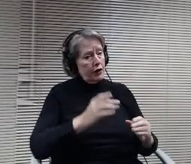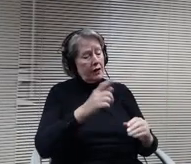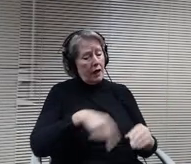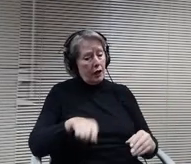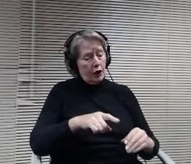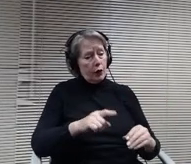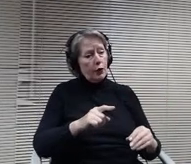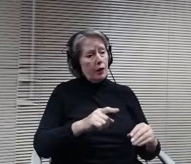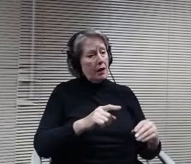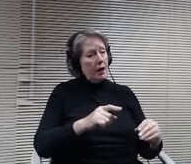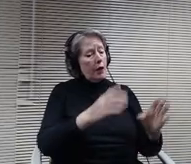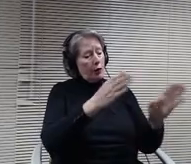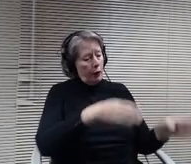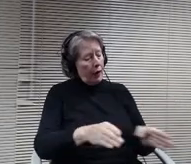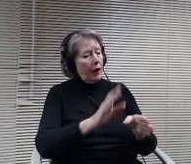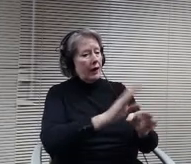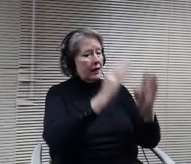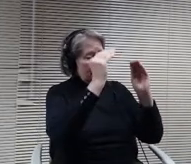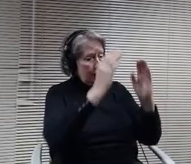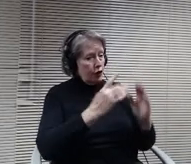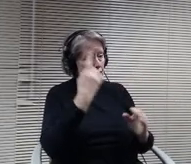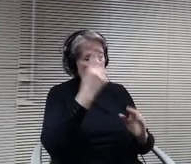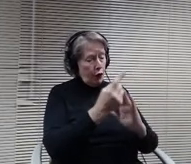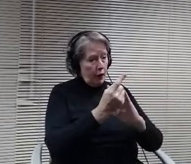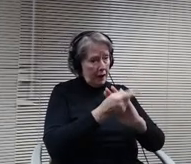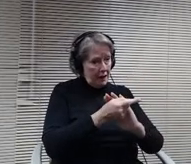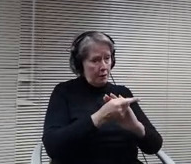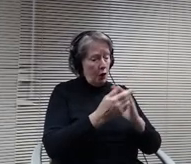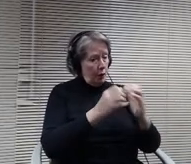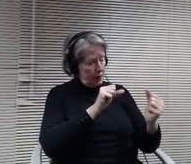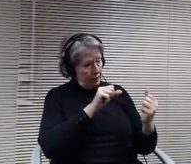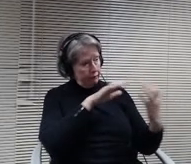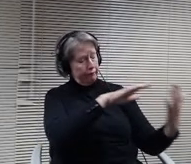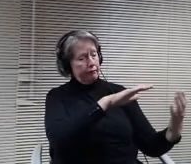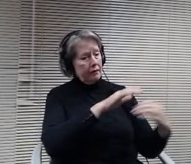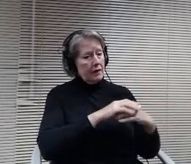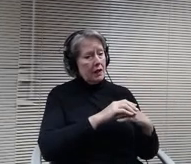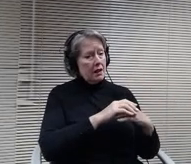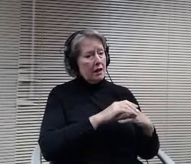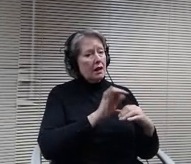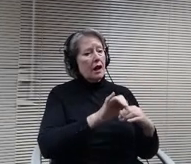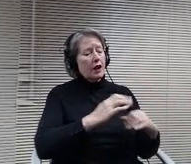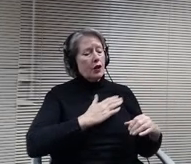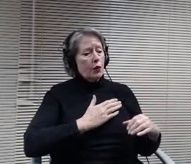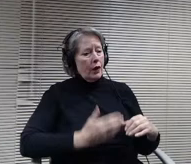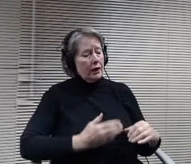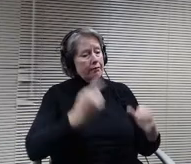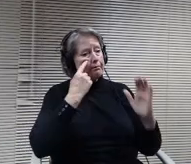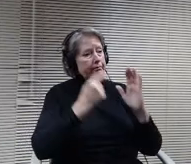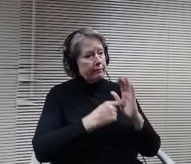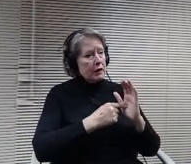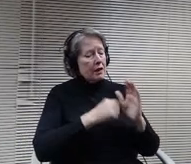moments? Are you willing to risk declining enrollment as this generation of parents and students seek anti racist? An